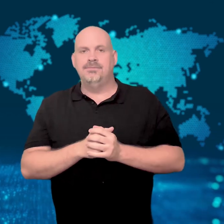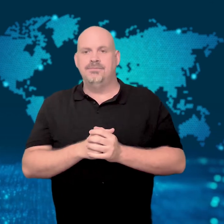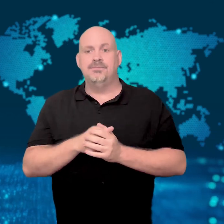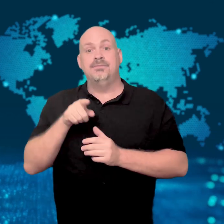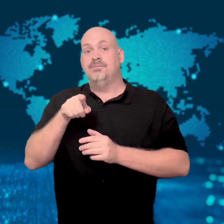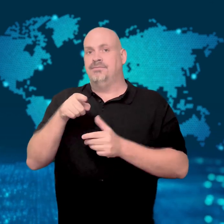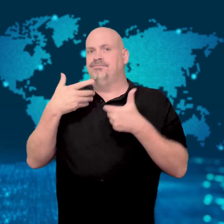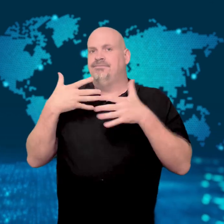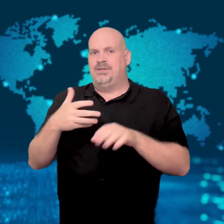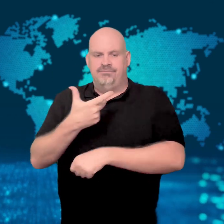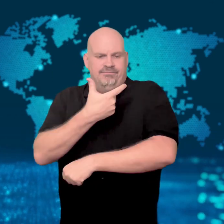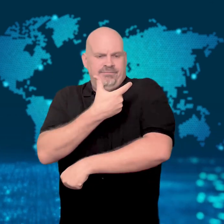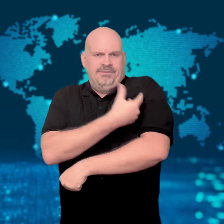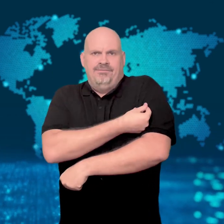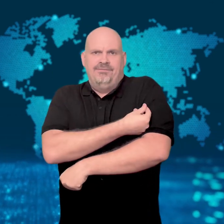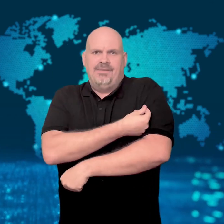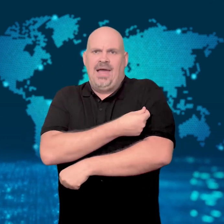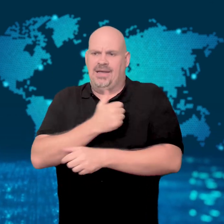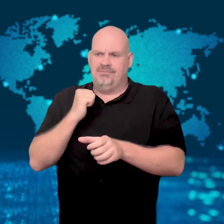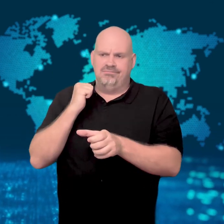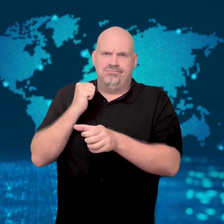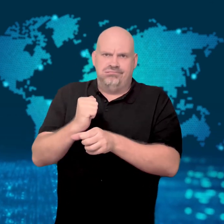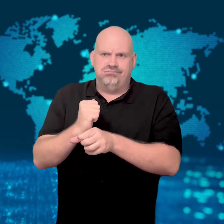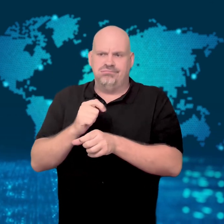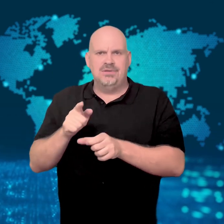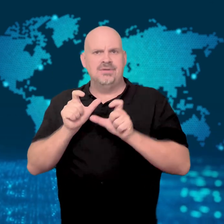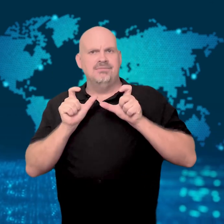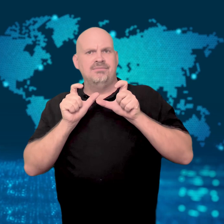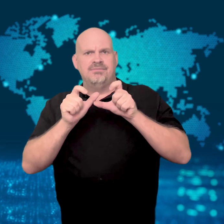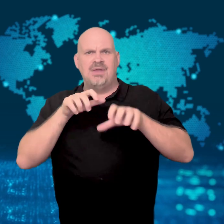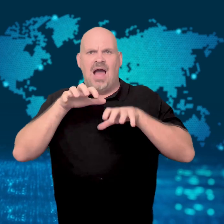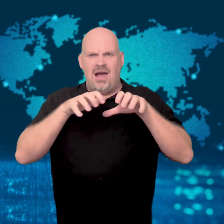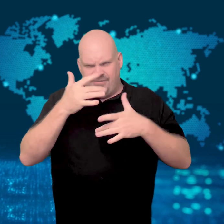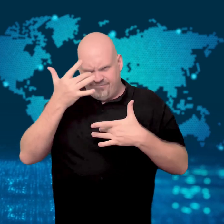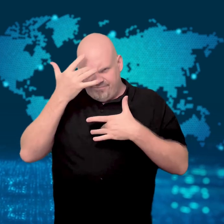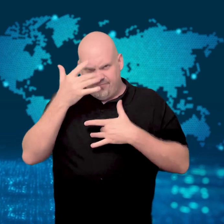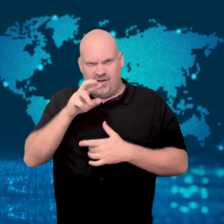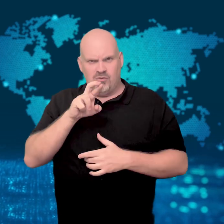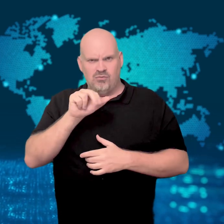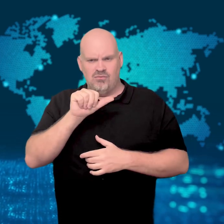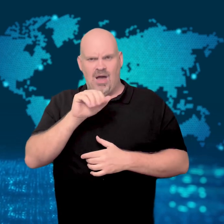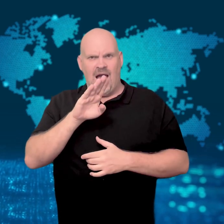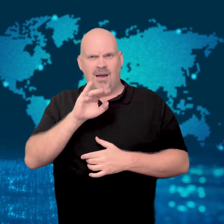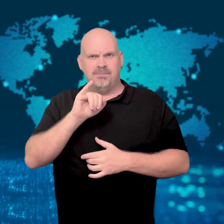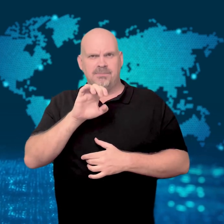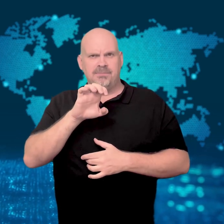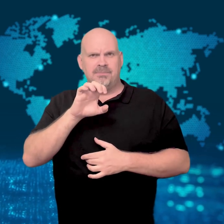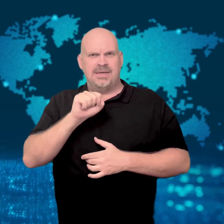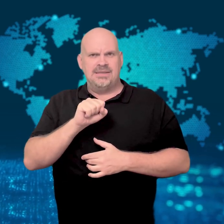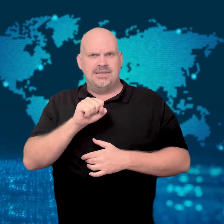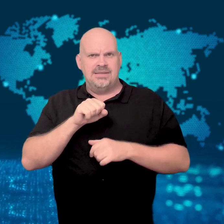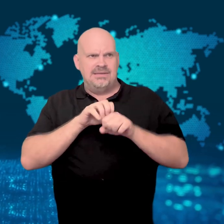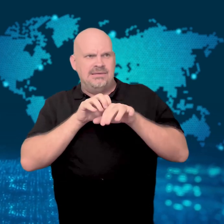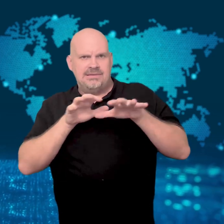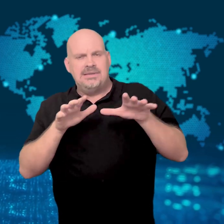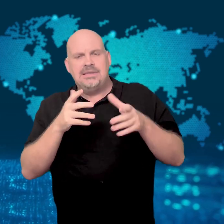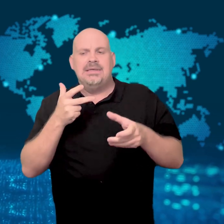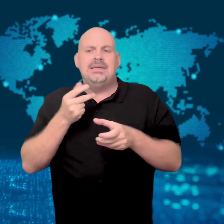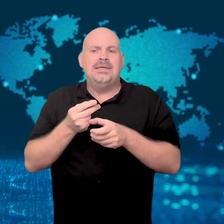The vaccine was given as a precaution.